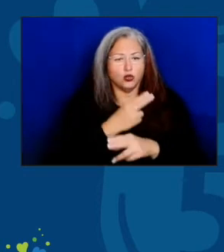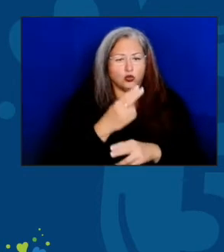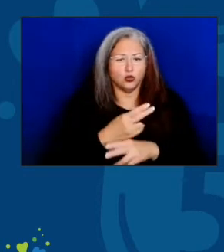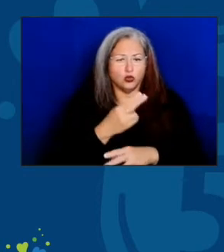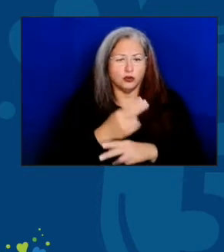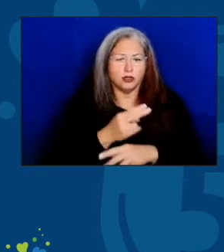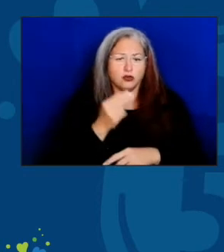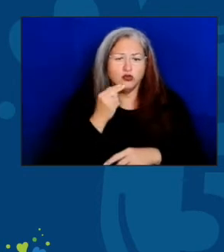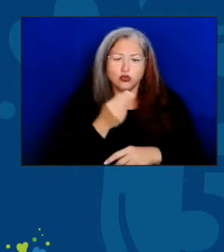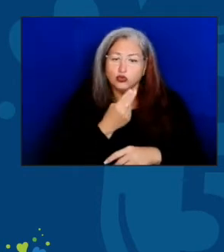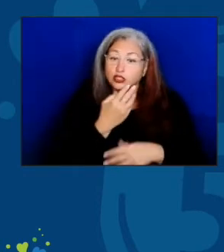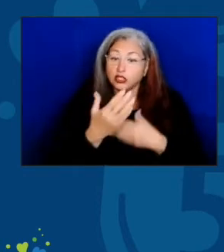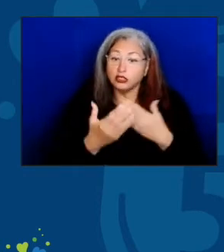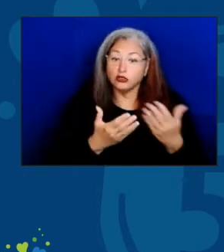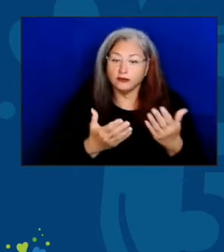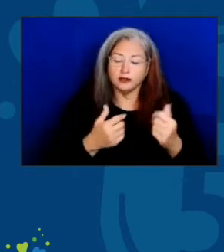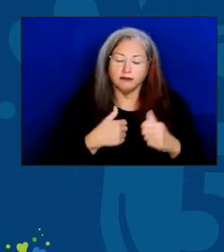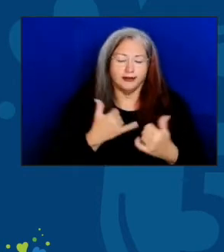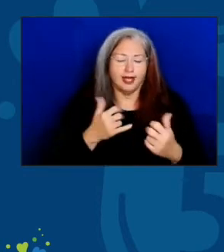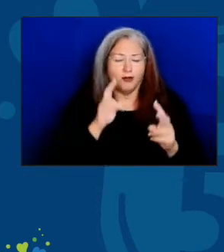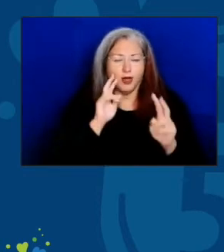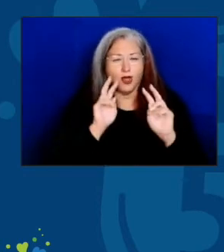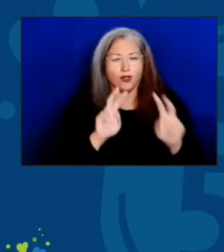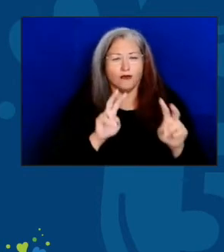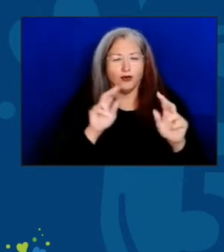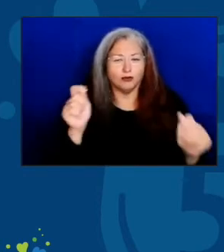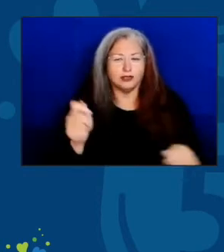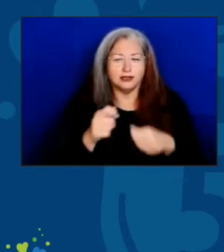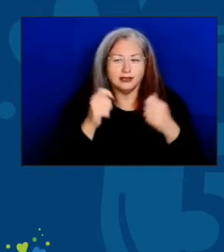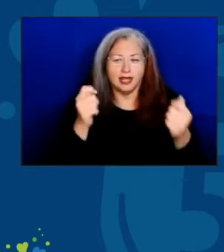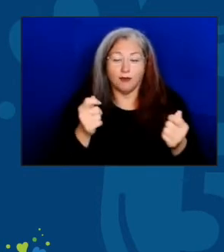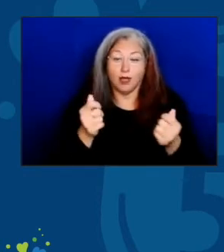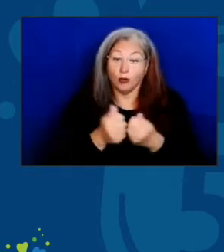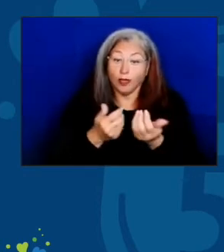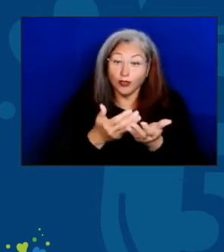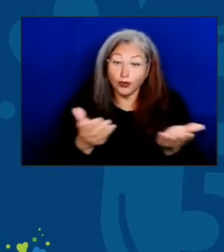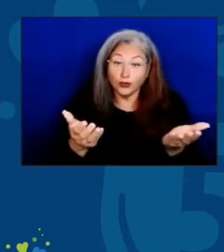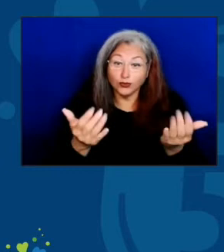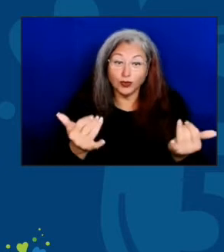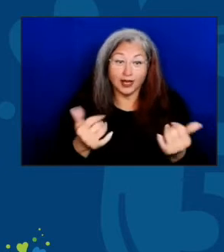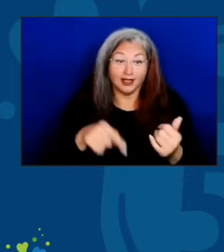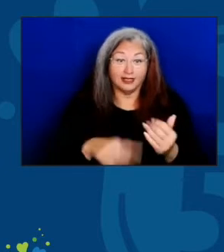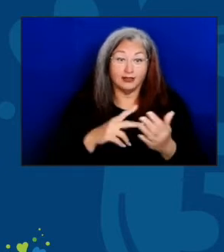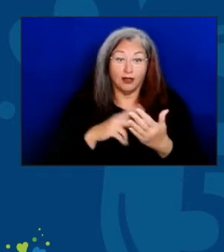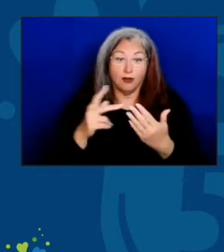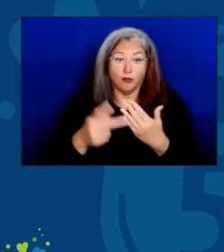And so, we look forward to celebrating with you today, not only this program milestone,